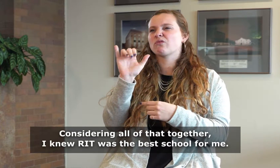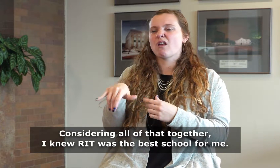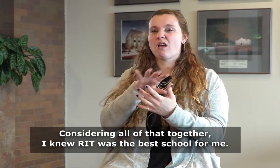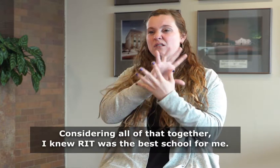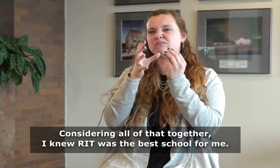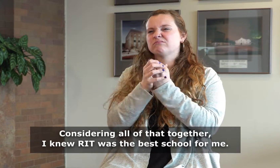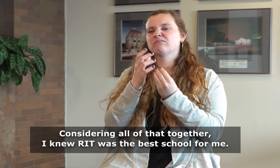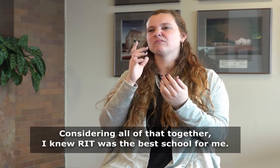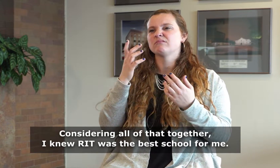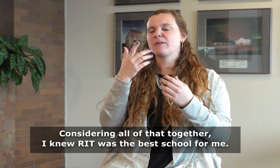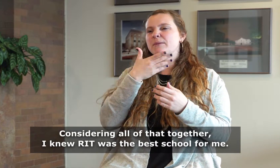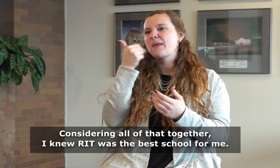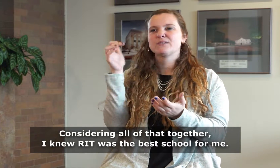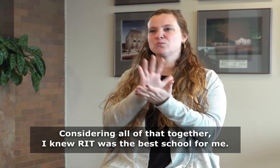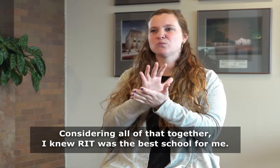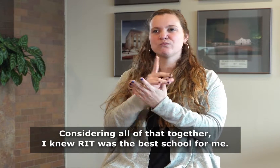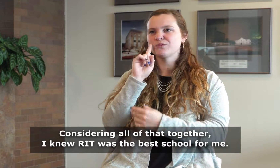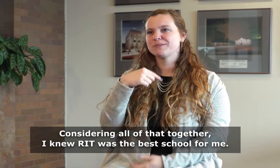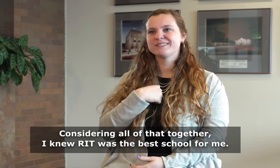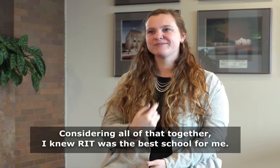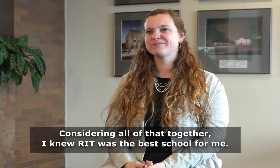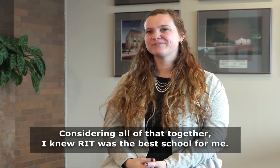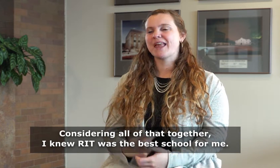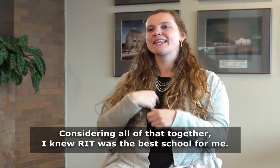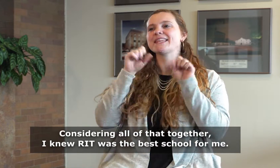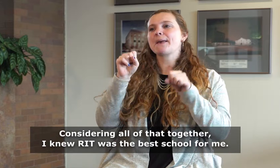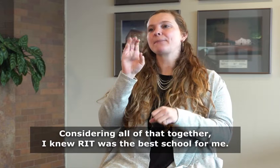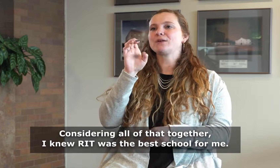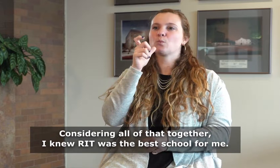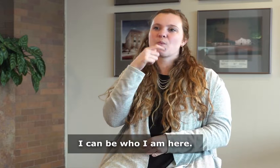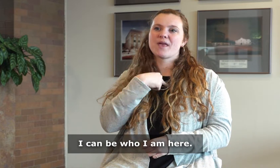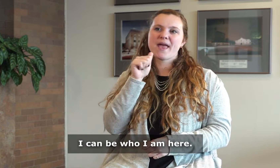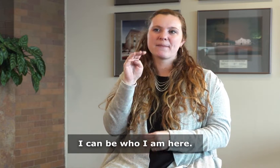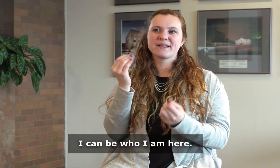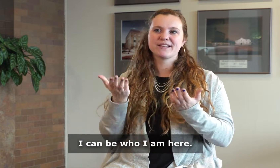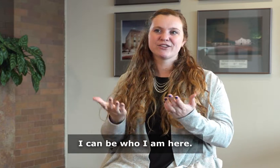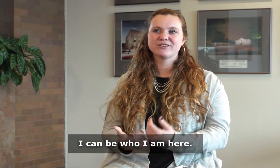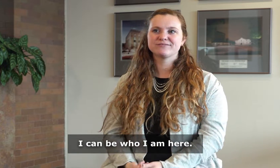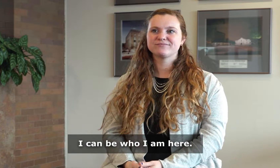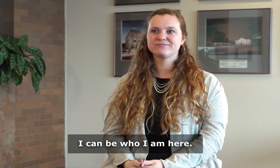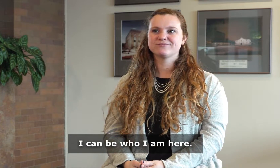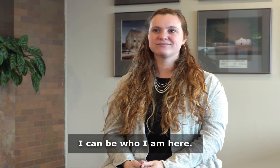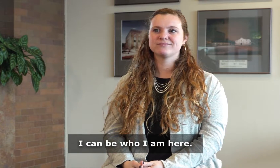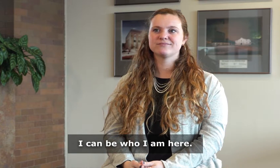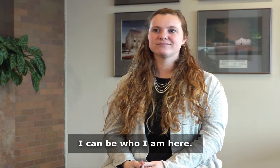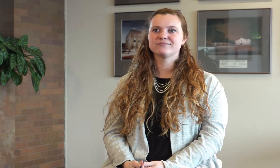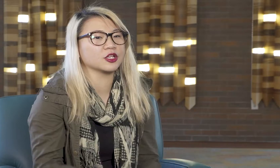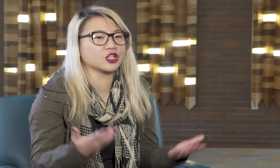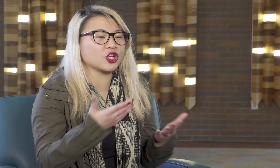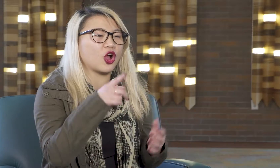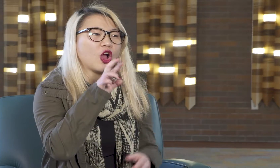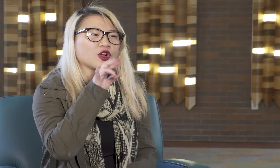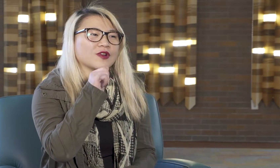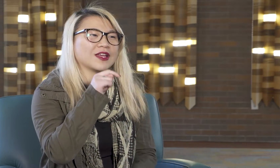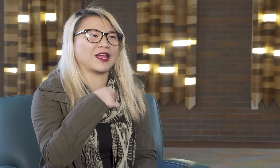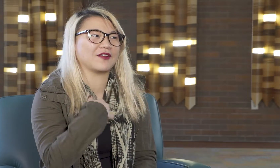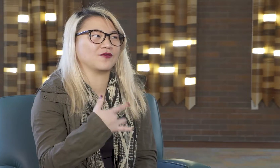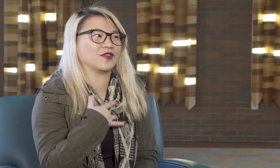Considering all of that together, I knew RIT was the best school for me. I can be who I am here.